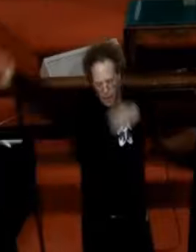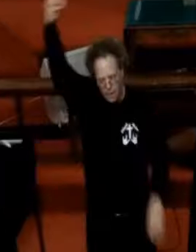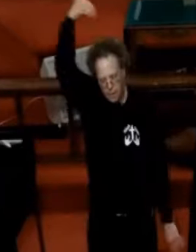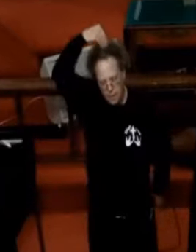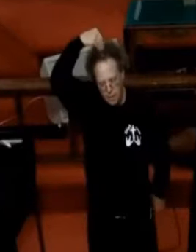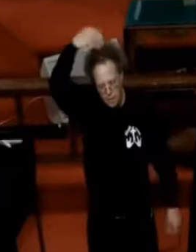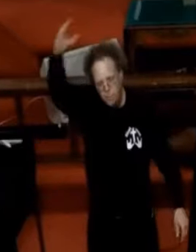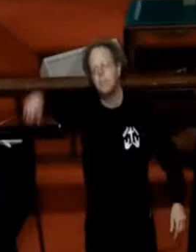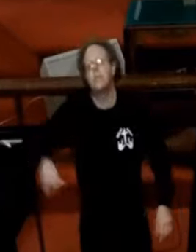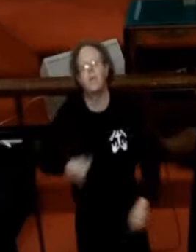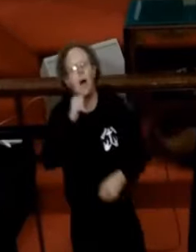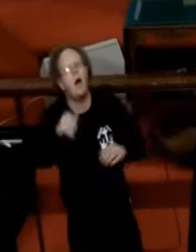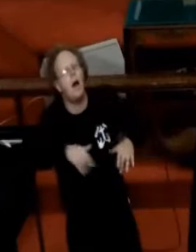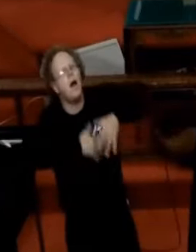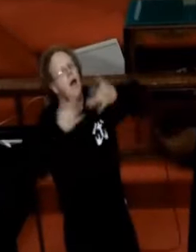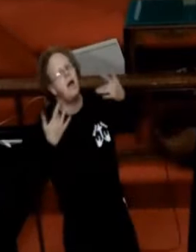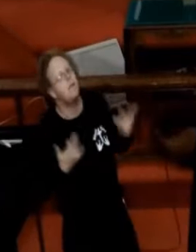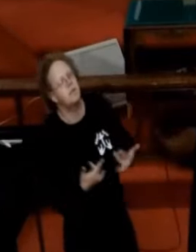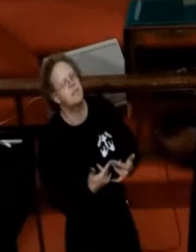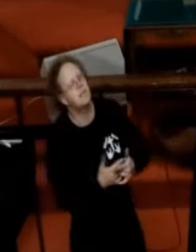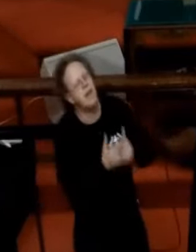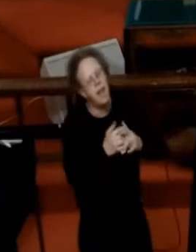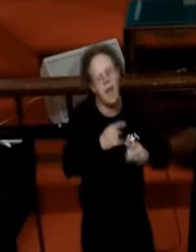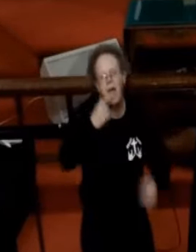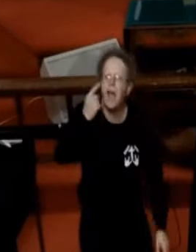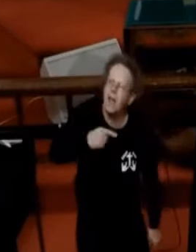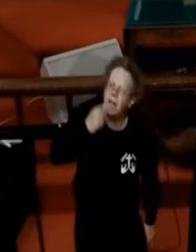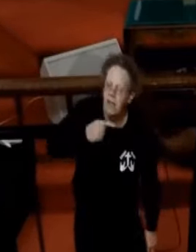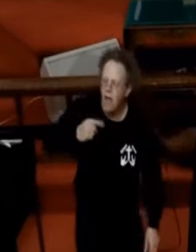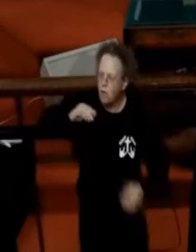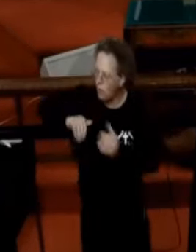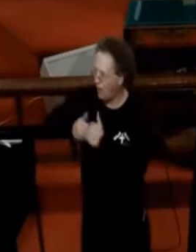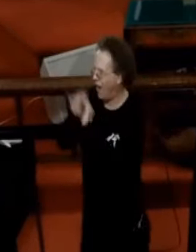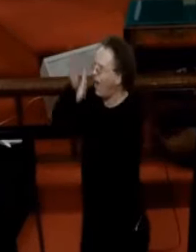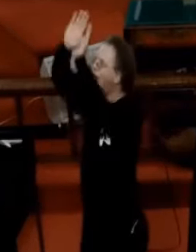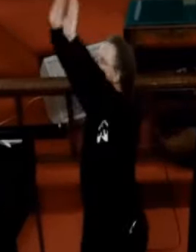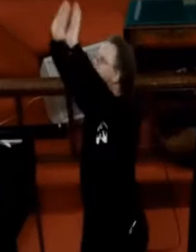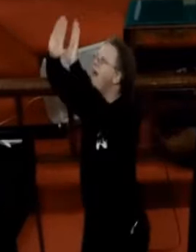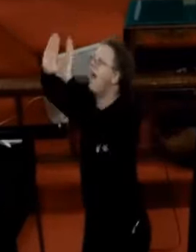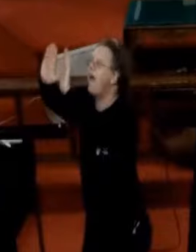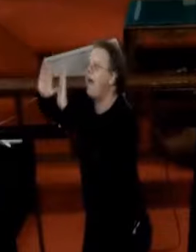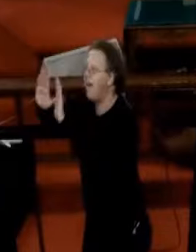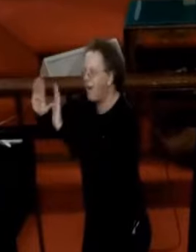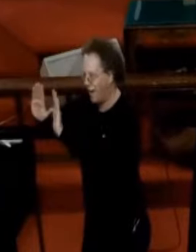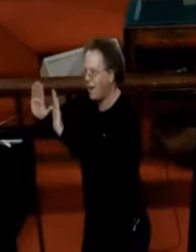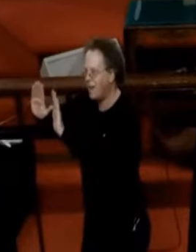Forever my heart will sing How great is our God